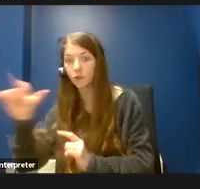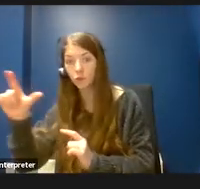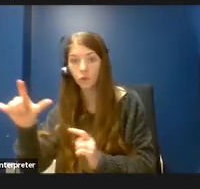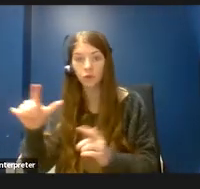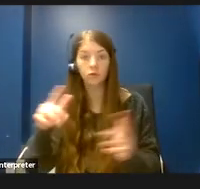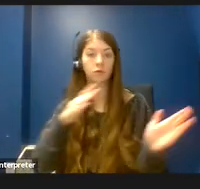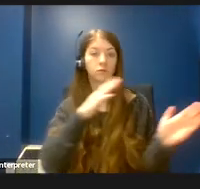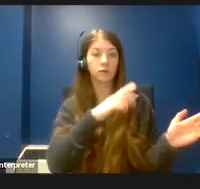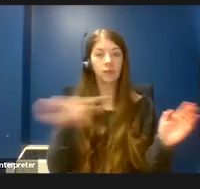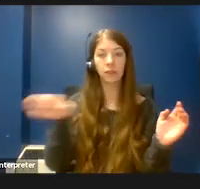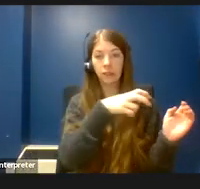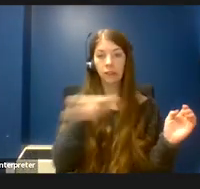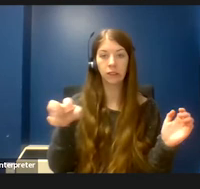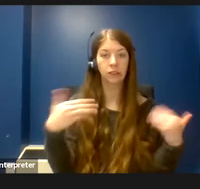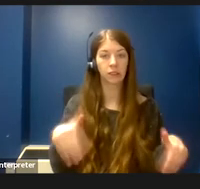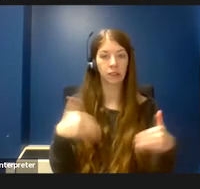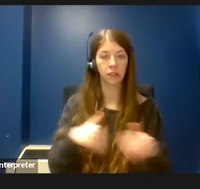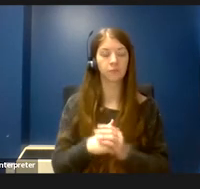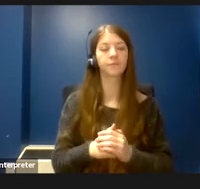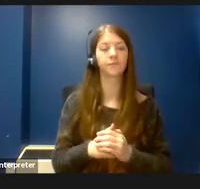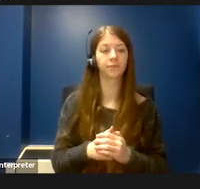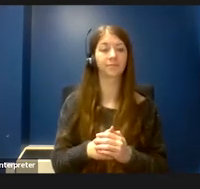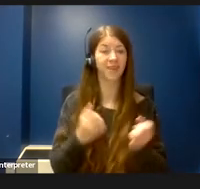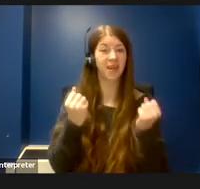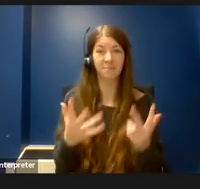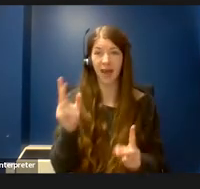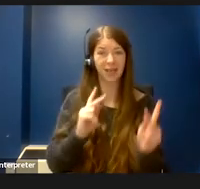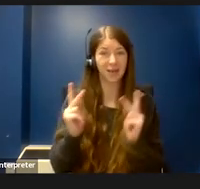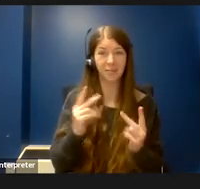Also some many people may not even know what they can ask for.